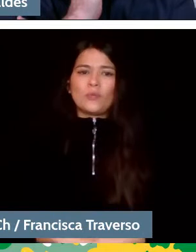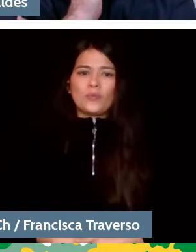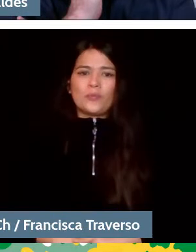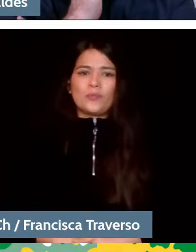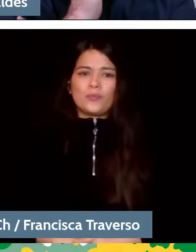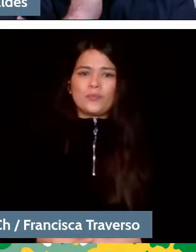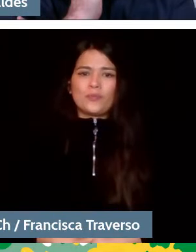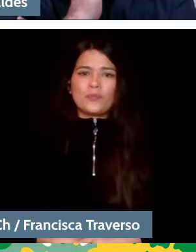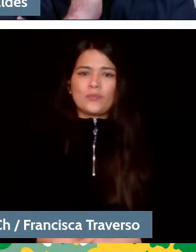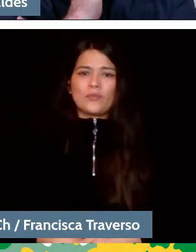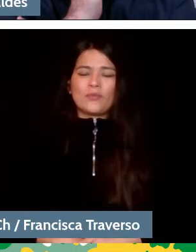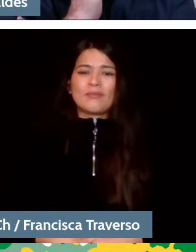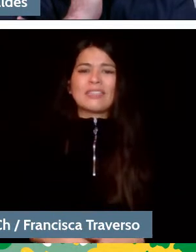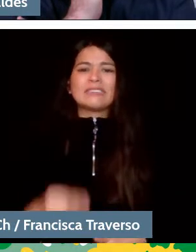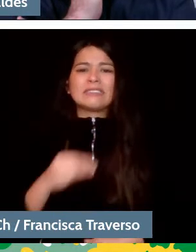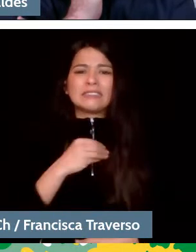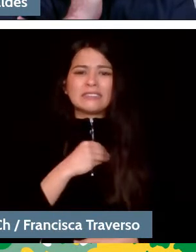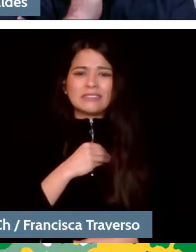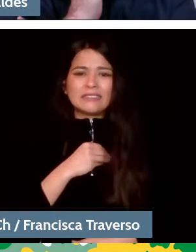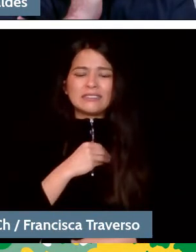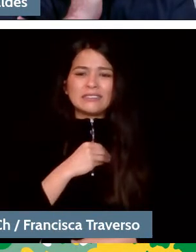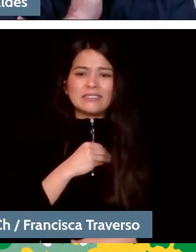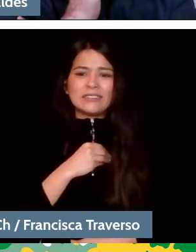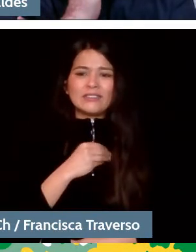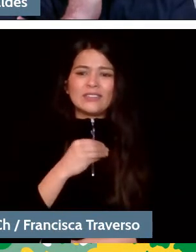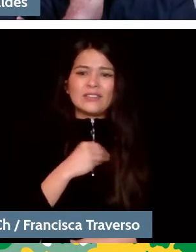Unfortunately, we are at minute 94